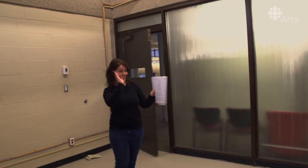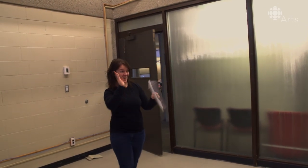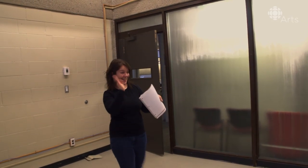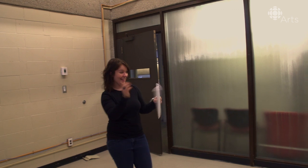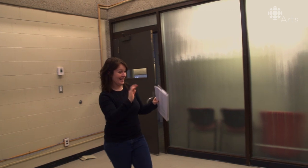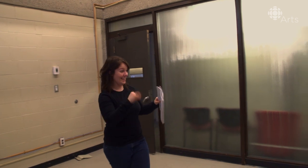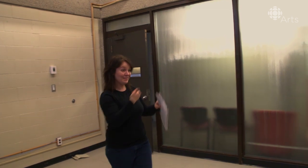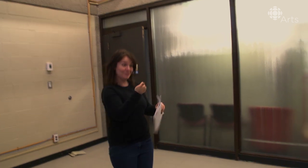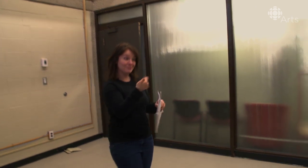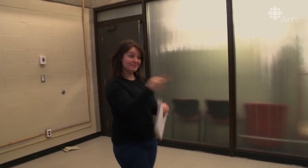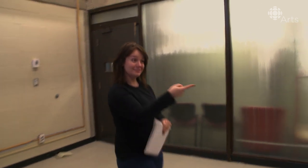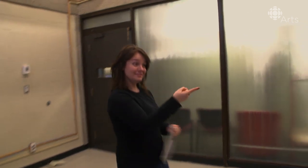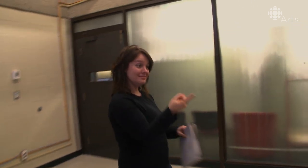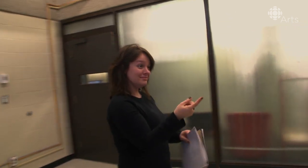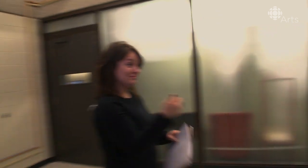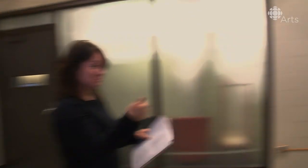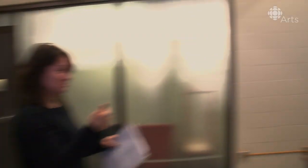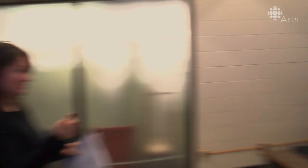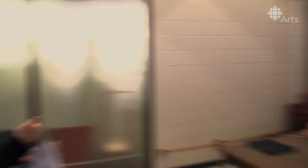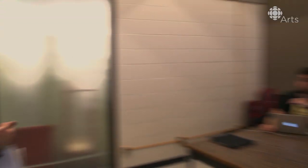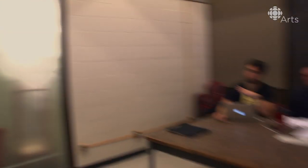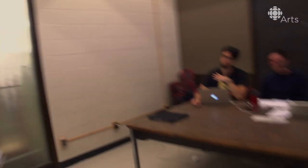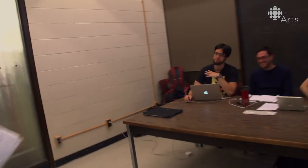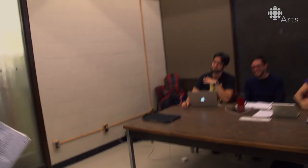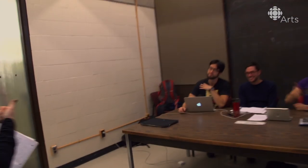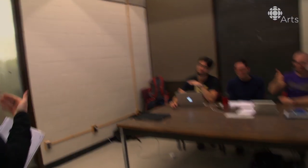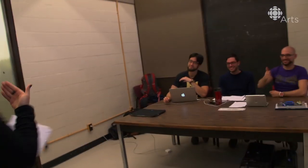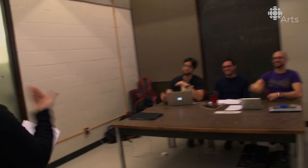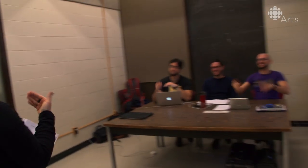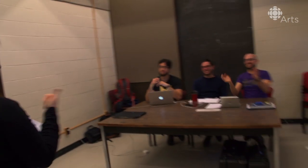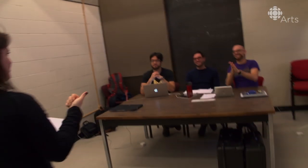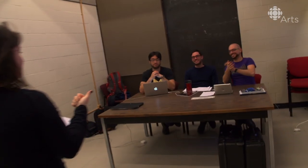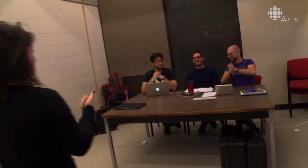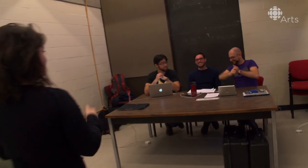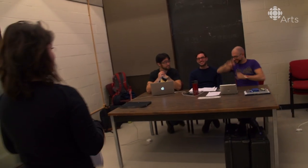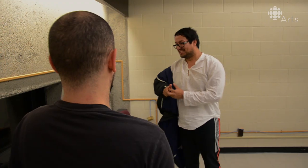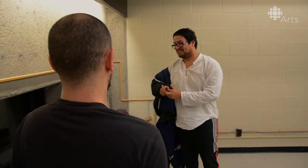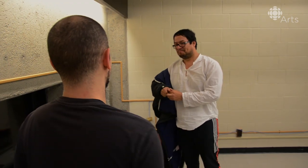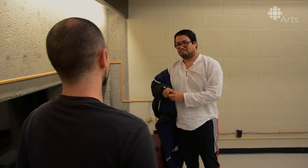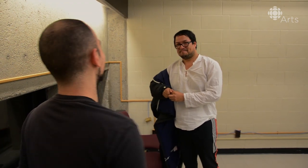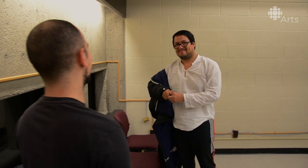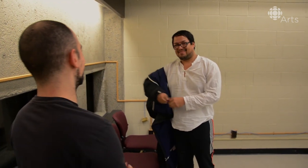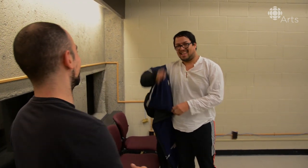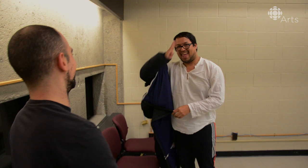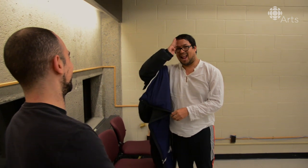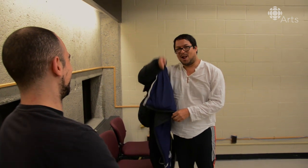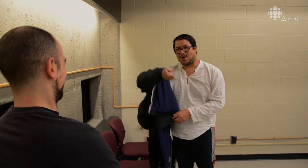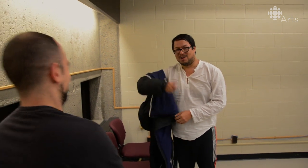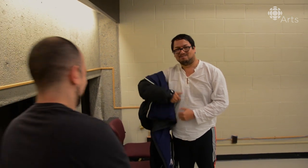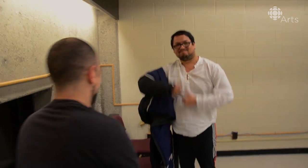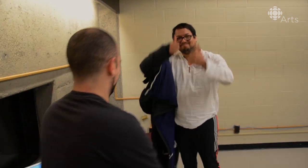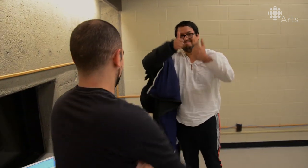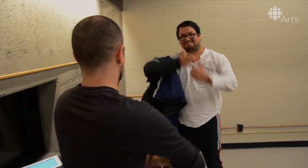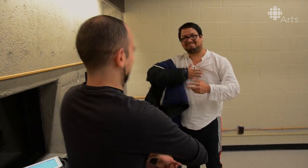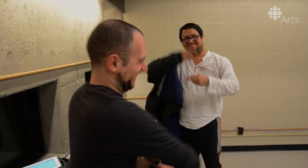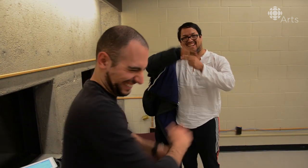[Vanessa] Hi! How are you? Good? [Jack] Good! Alright so-- [Ericko] Hello! Ça va?